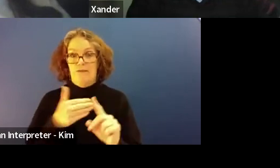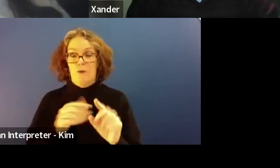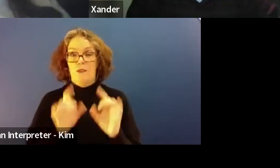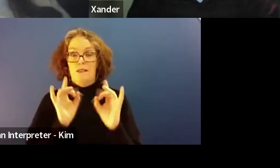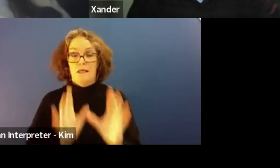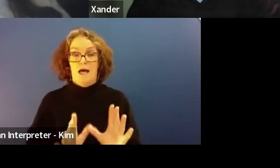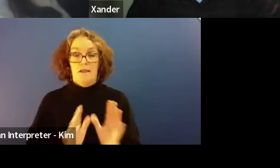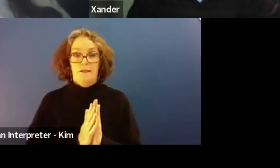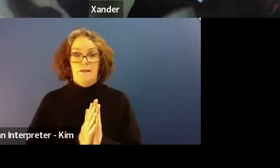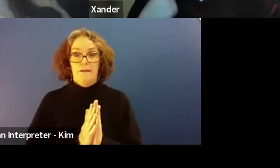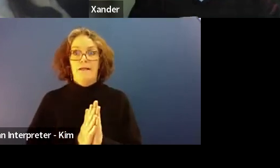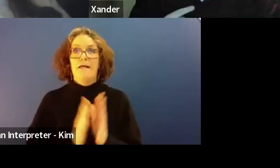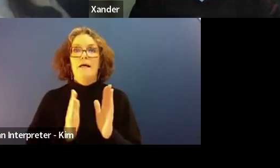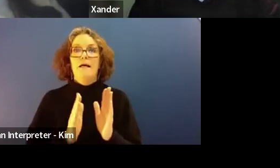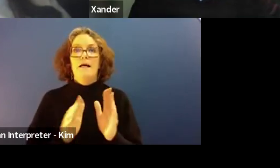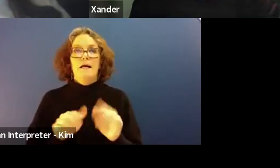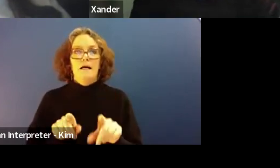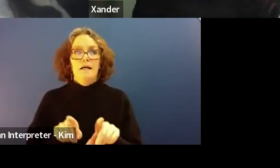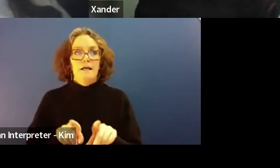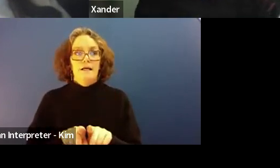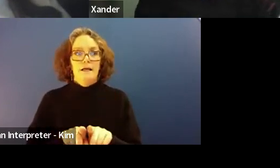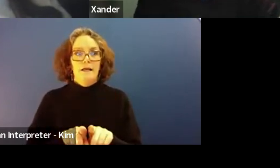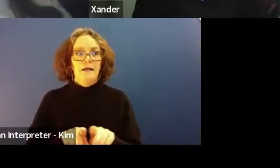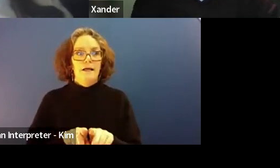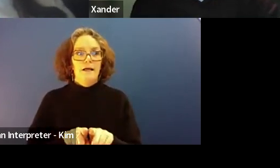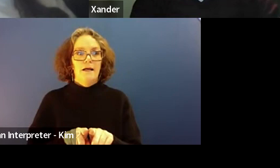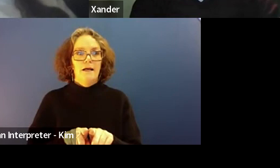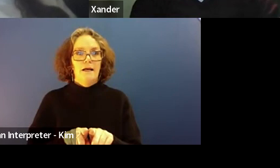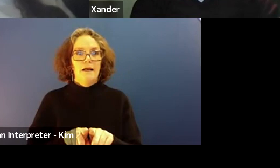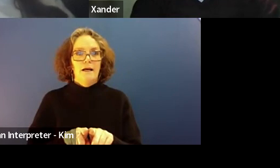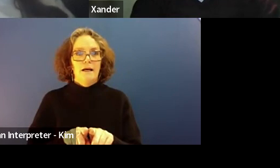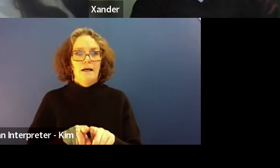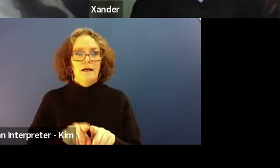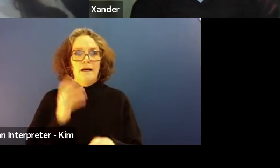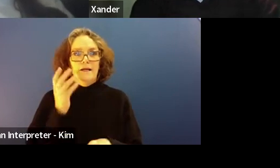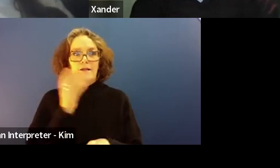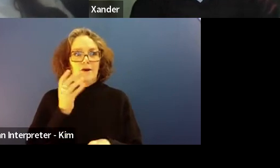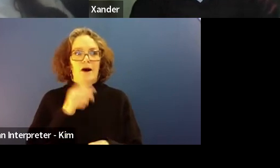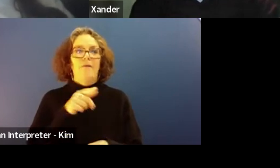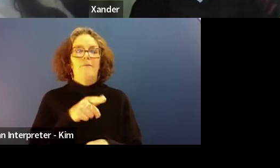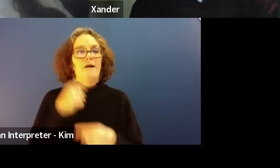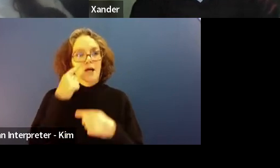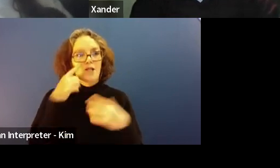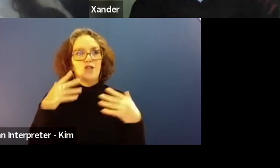sorry, right or wrong way round. This slide this slide of cuteness there.